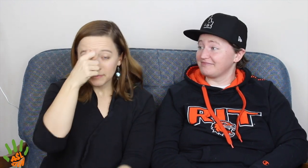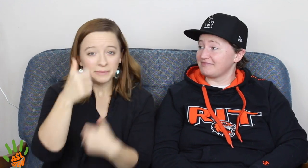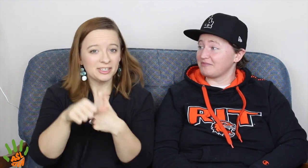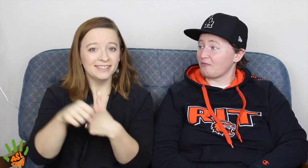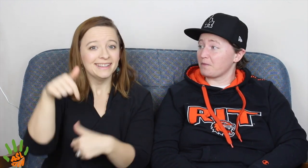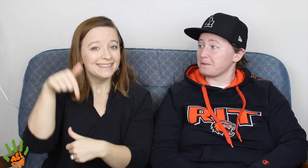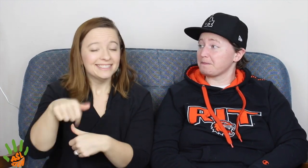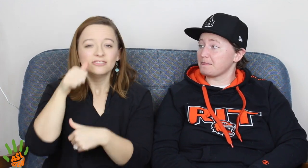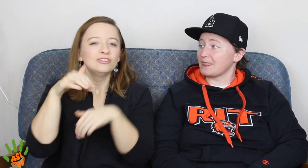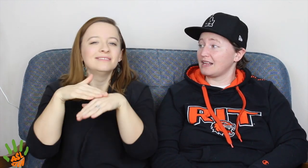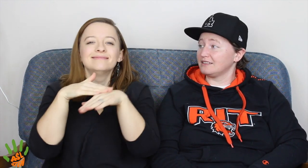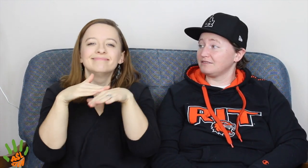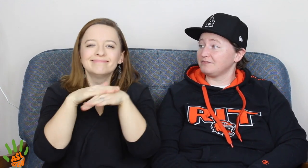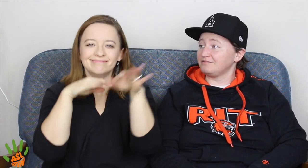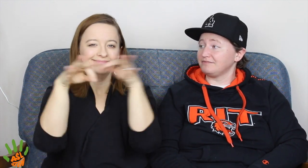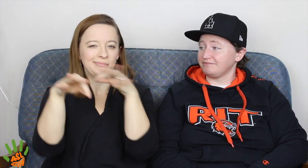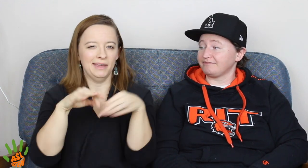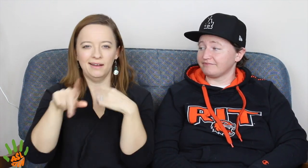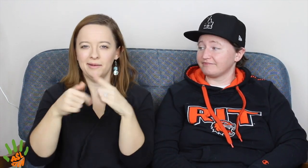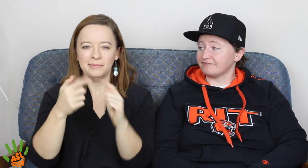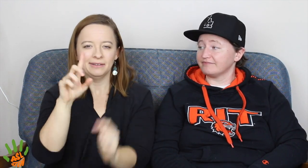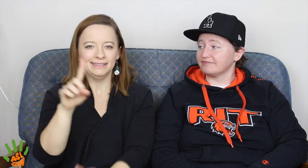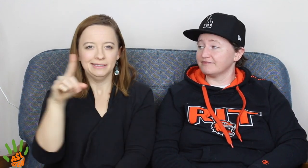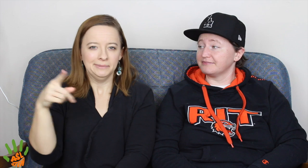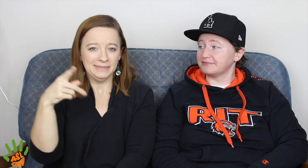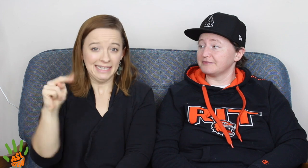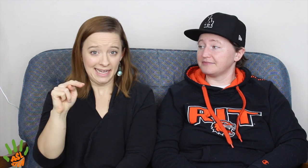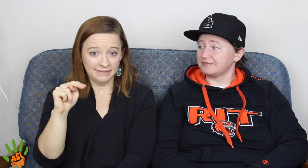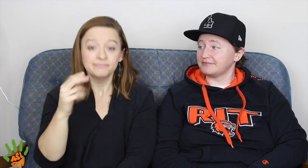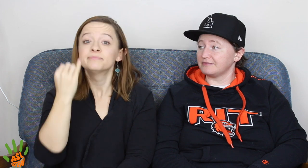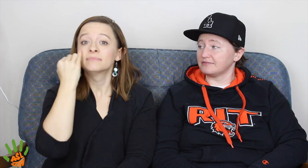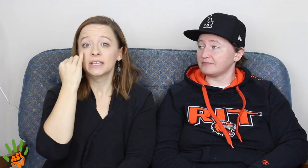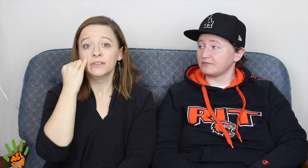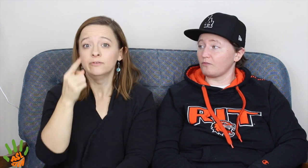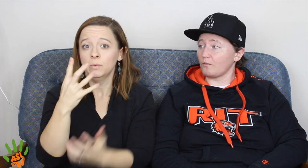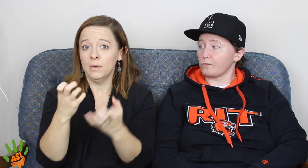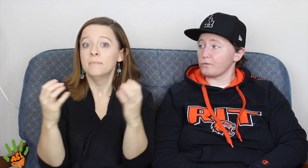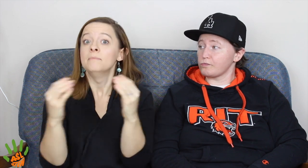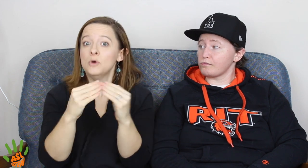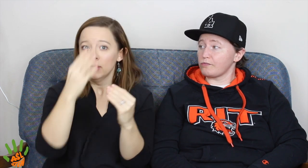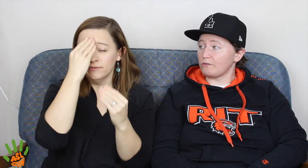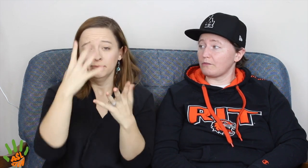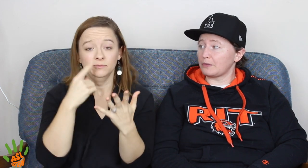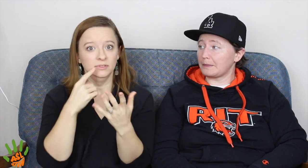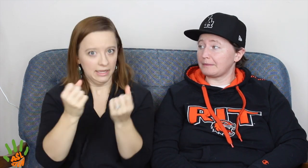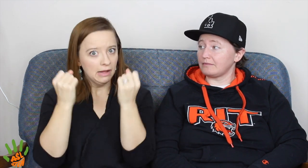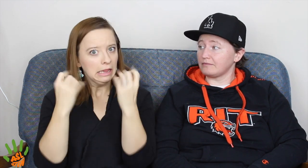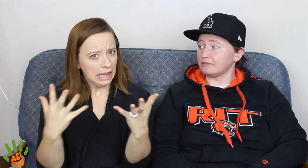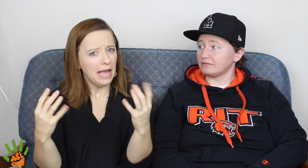[JI] Yeah, and remember this video is just a small explanation of what DPN was.